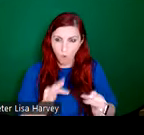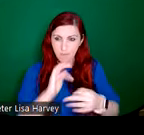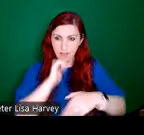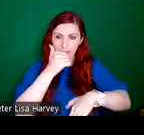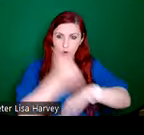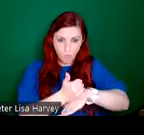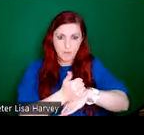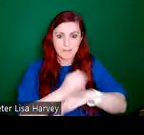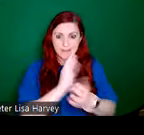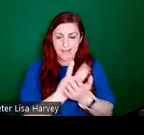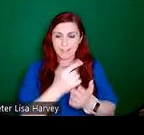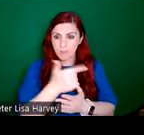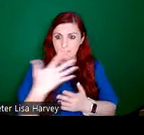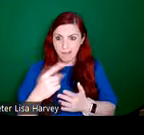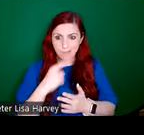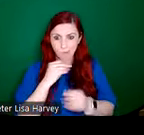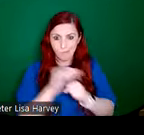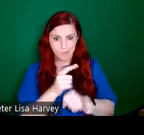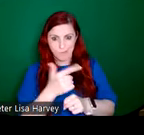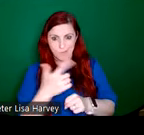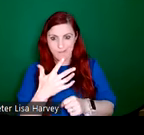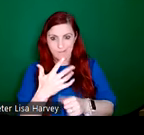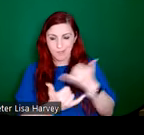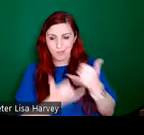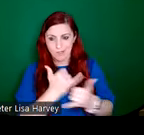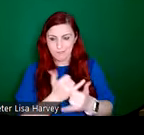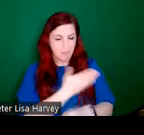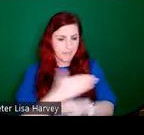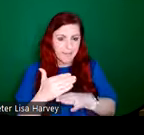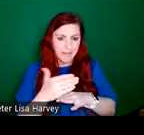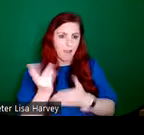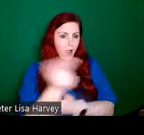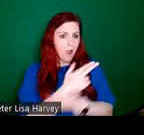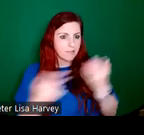society until 1925, from the very beginning, the artists were sharing access to